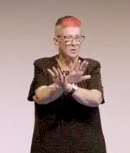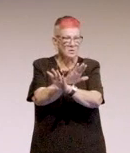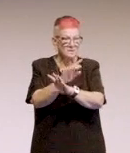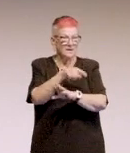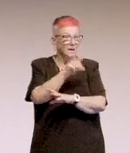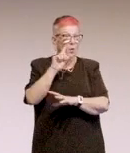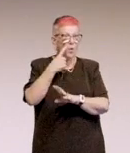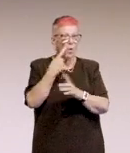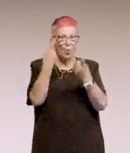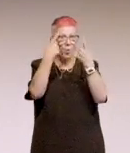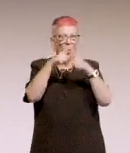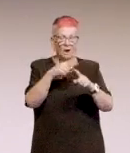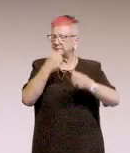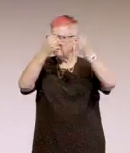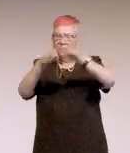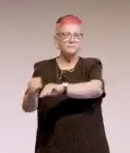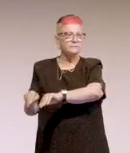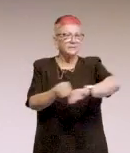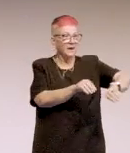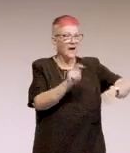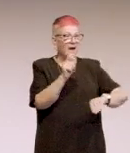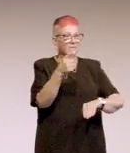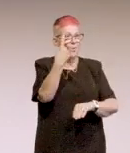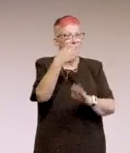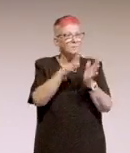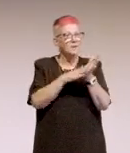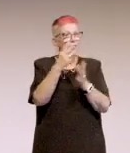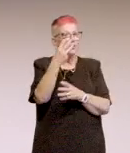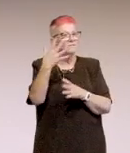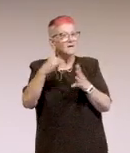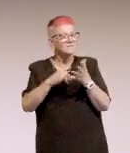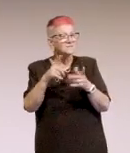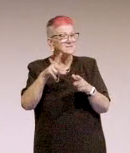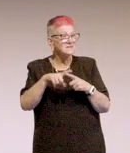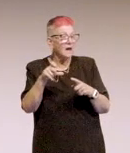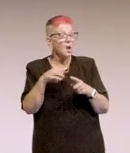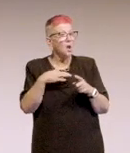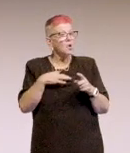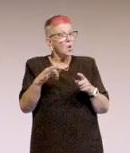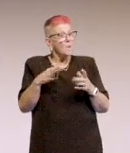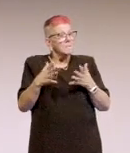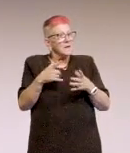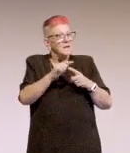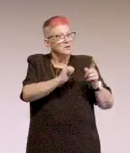which way to go that he gave up after a minute 35. But, and I'm not saying that to shame him,